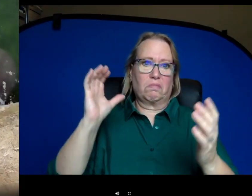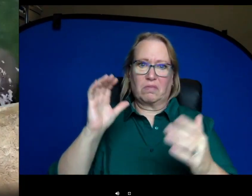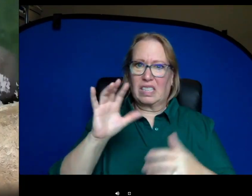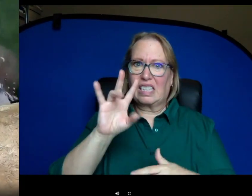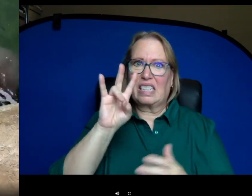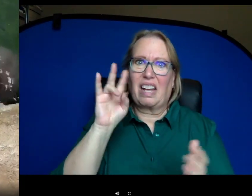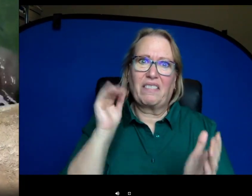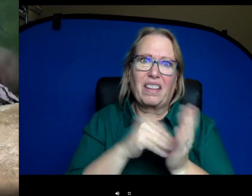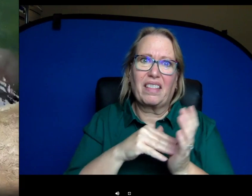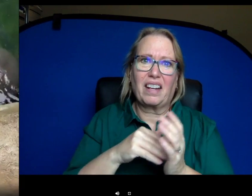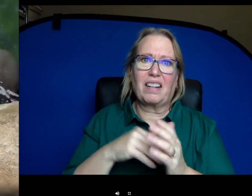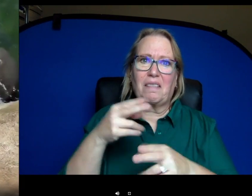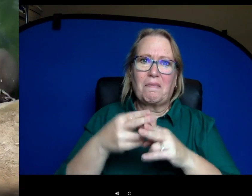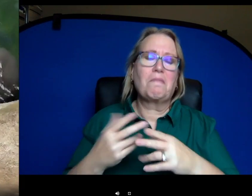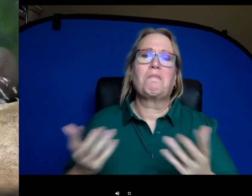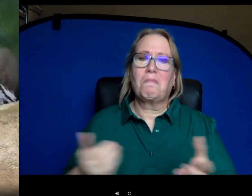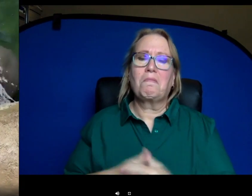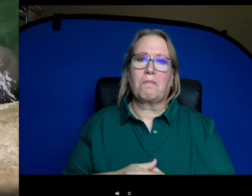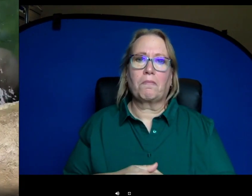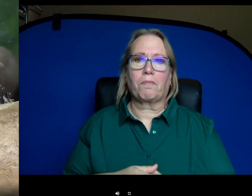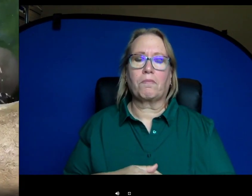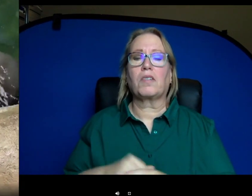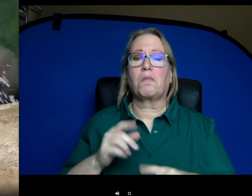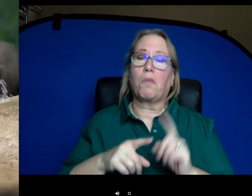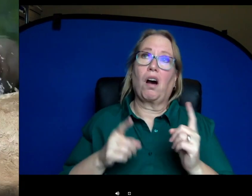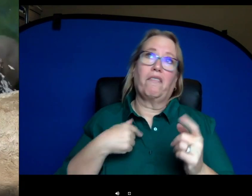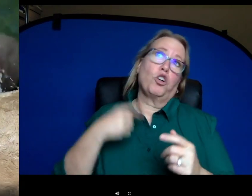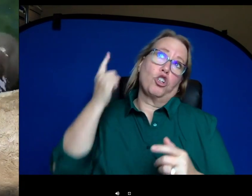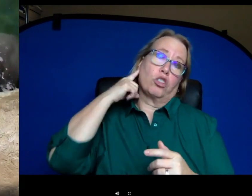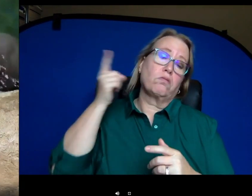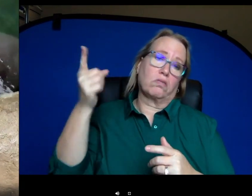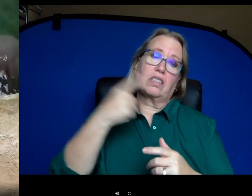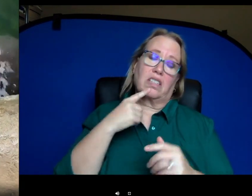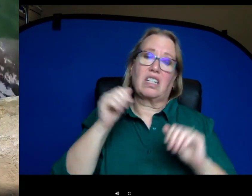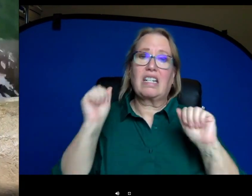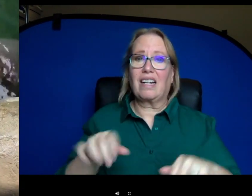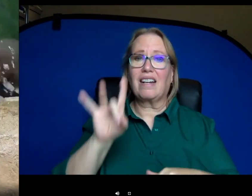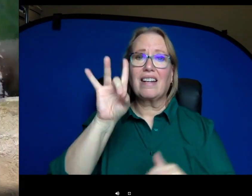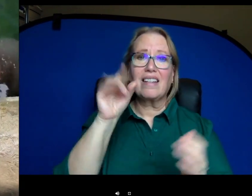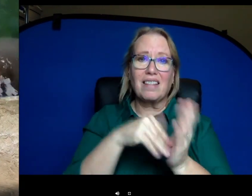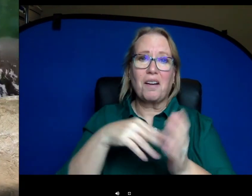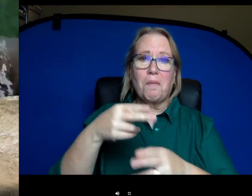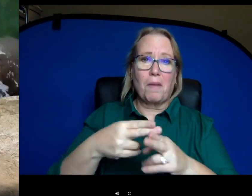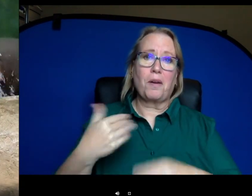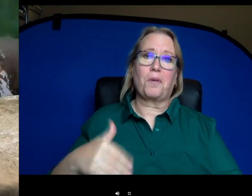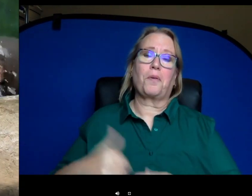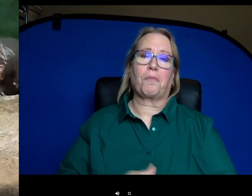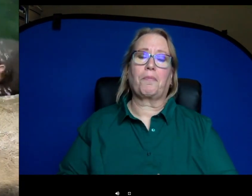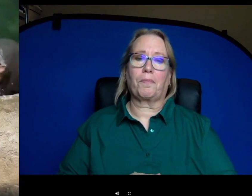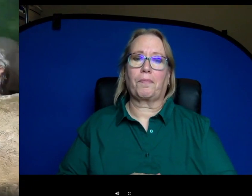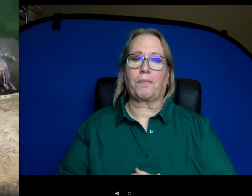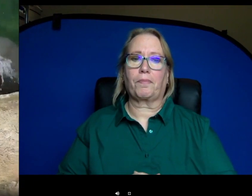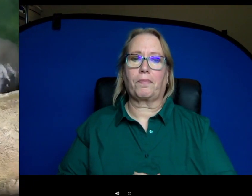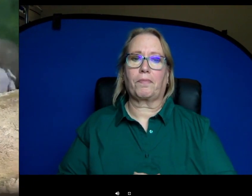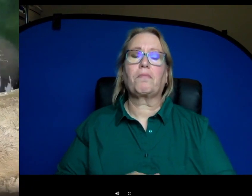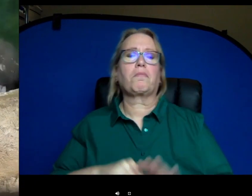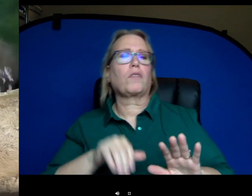would be a little bit terrifying. But yeah, they say the largest hippo can get is about 8,000 pounds. Another question is, "do they ever lose